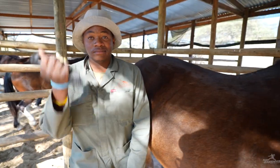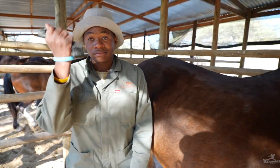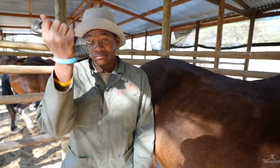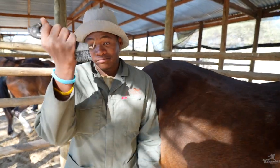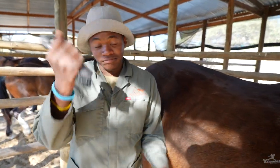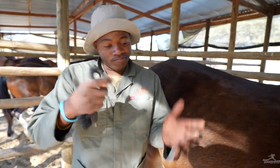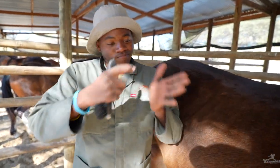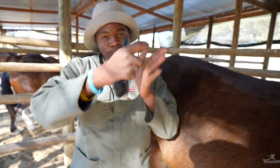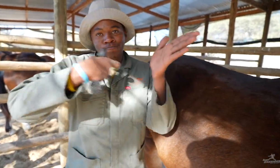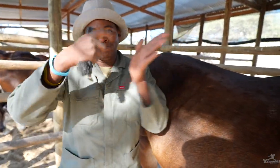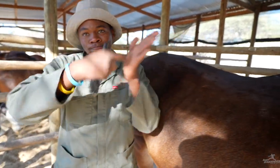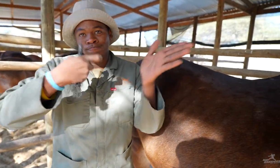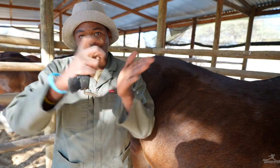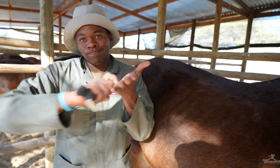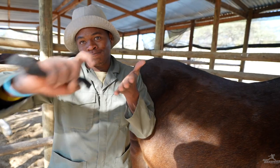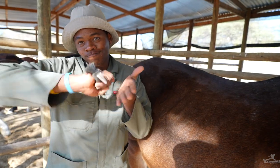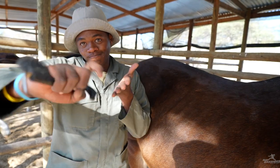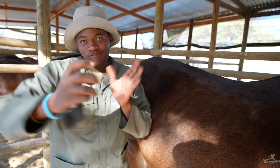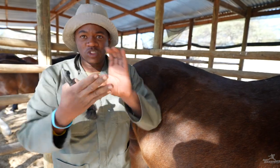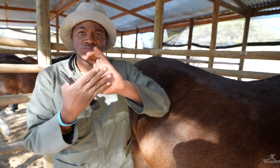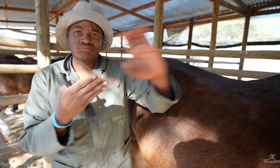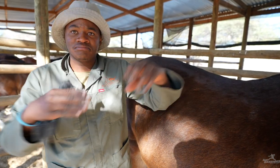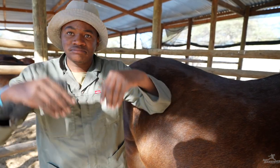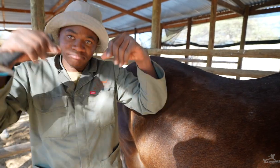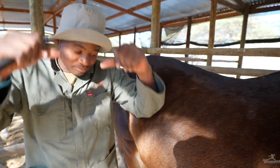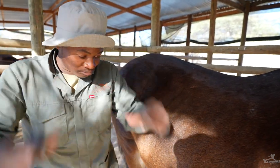This tool picks and cleans the hooves.